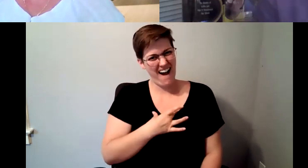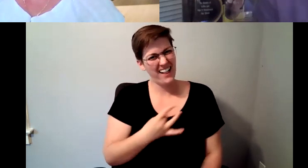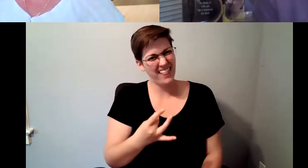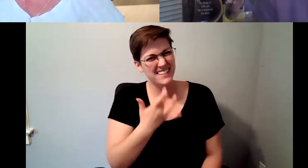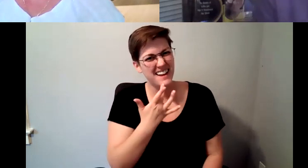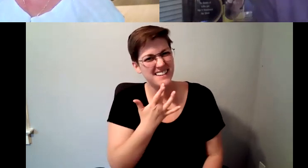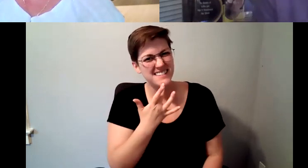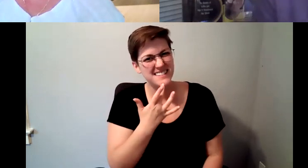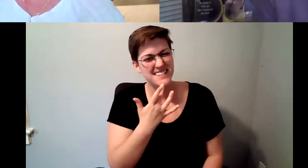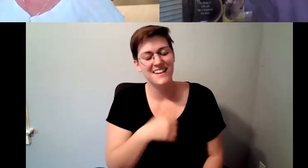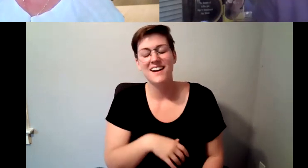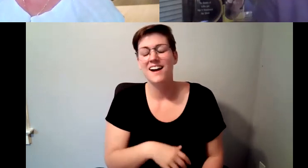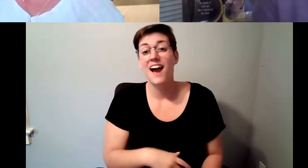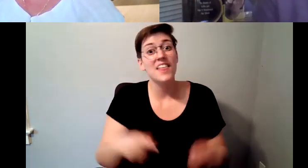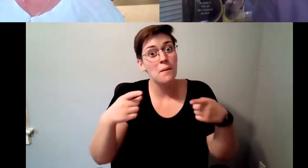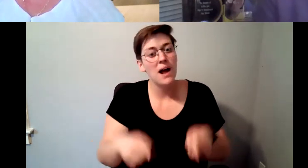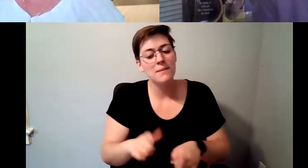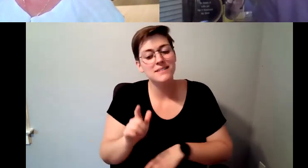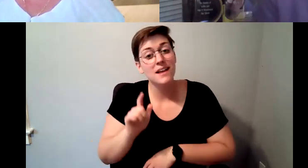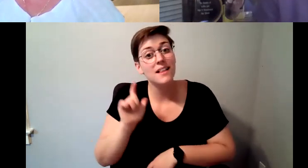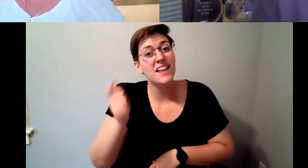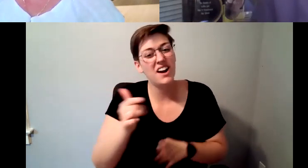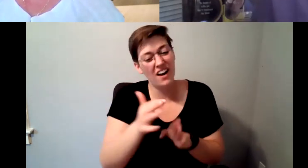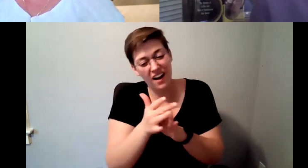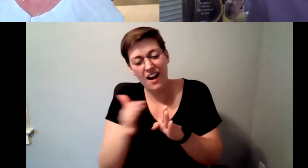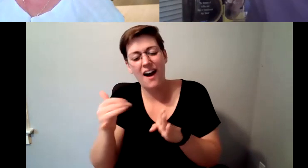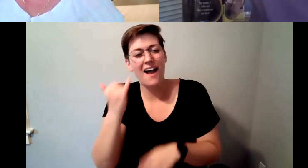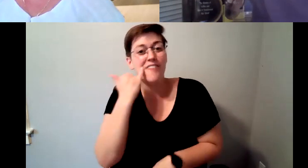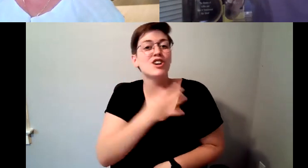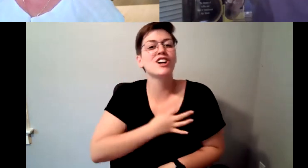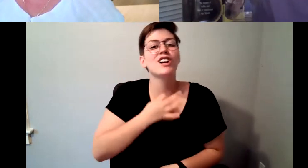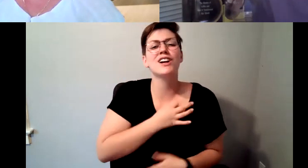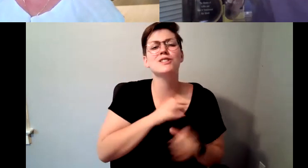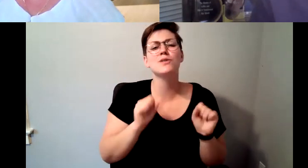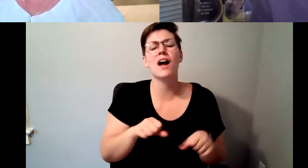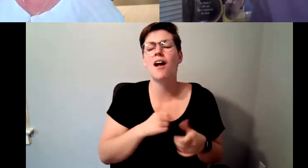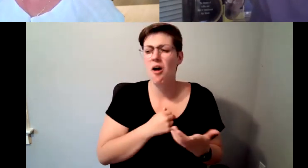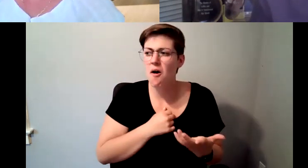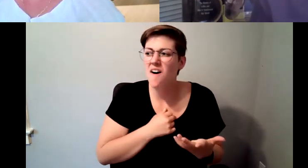curious, then, then you can begin to dig in because you wonder where did that taste come from, why does that happen.